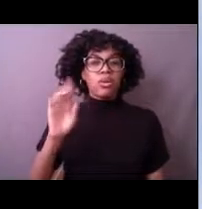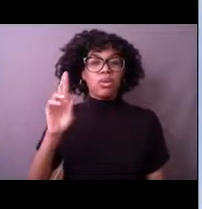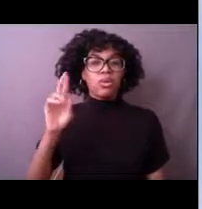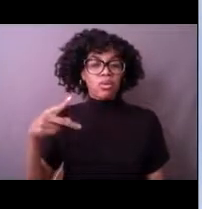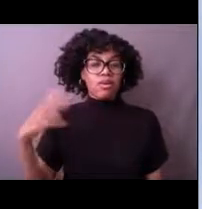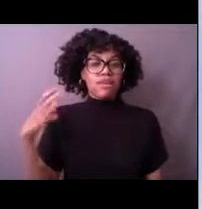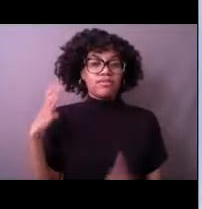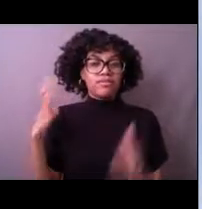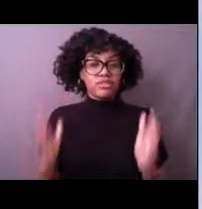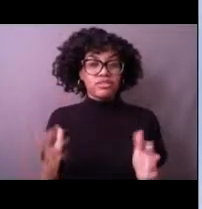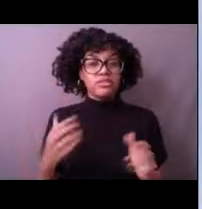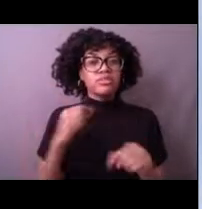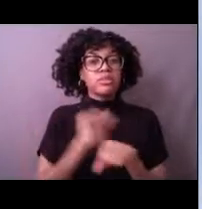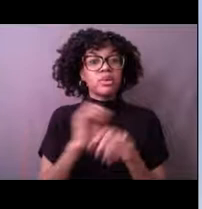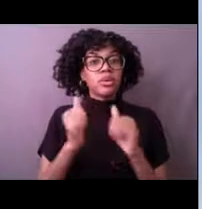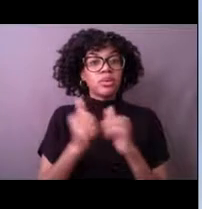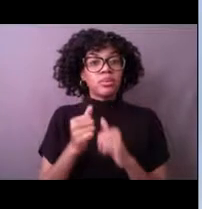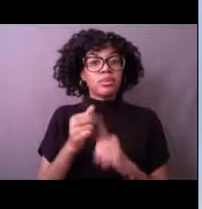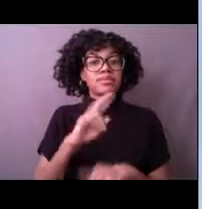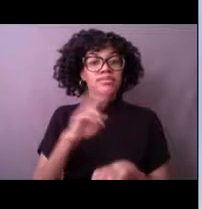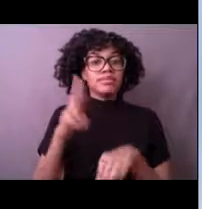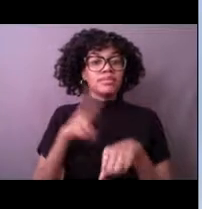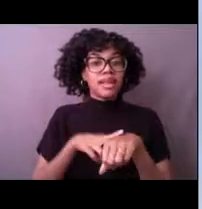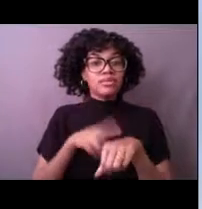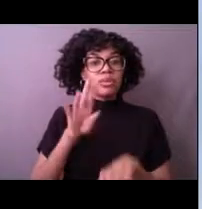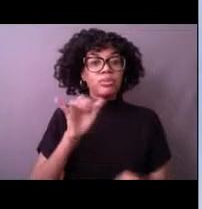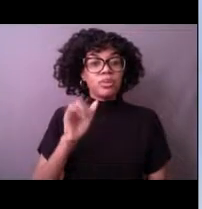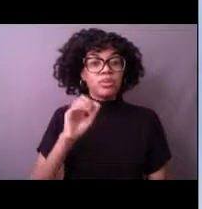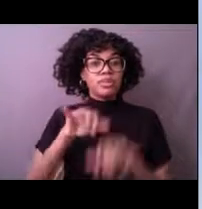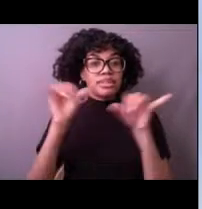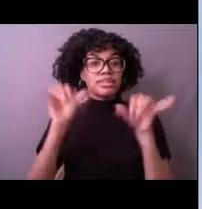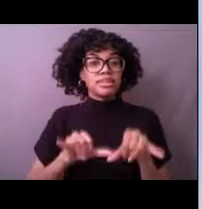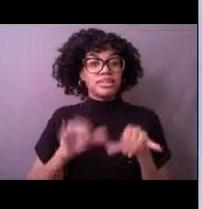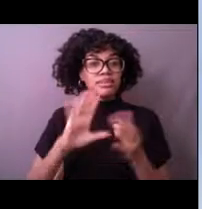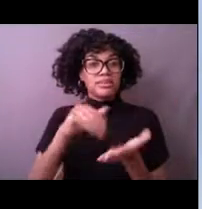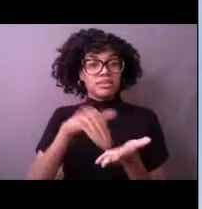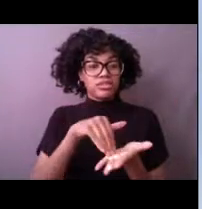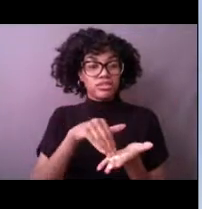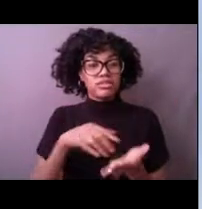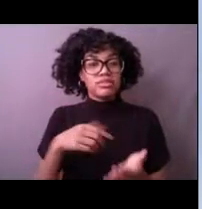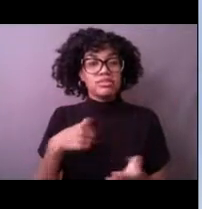I've also sailed on a couple of the NOAA ships, as you can see in these pictures here.